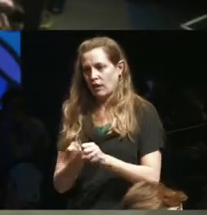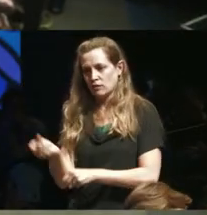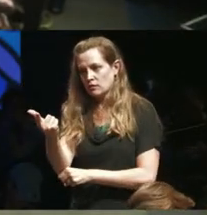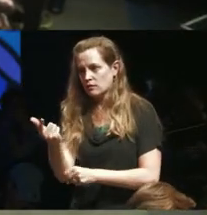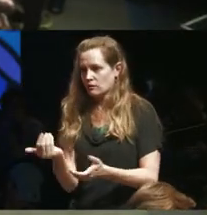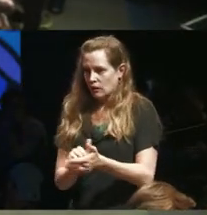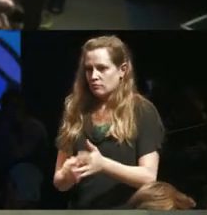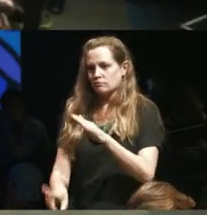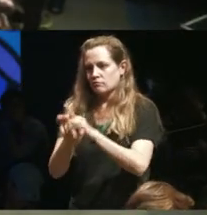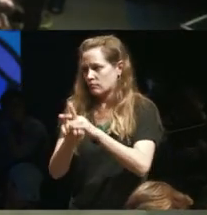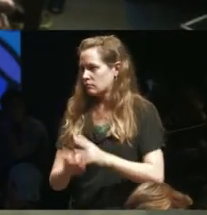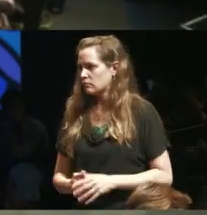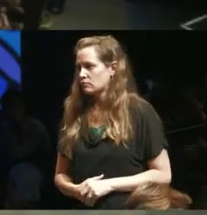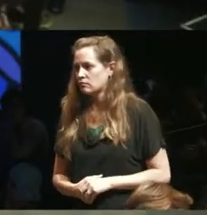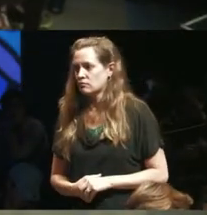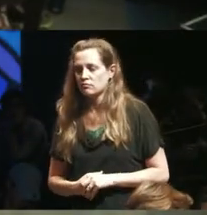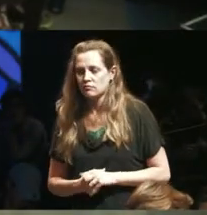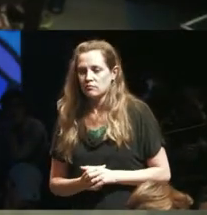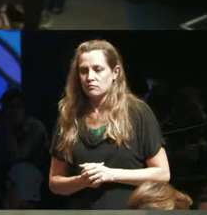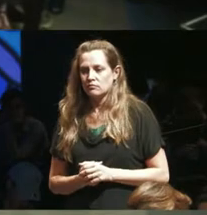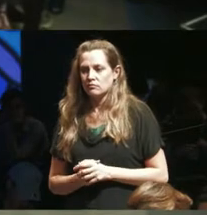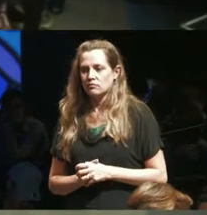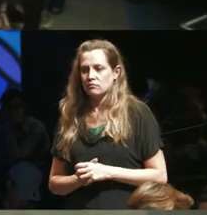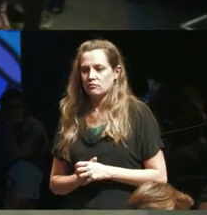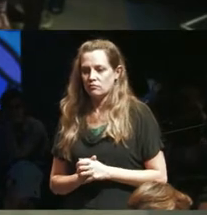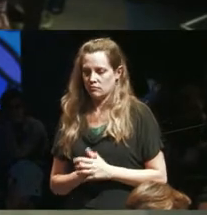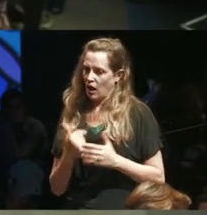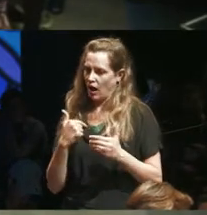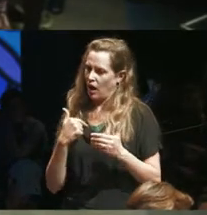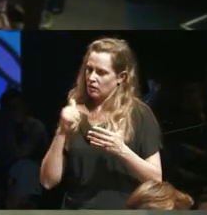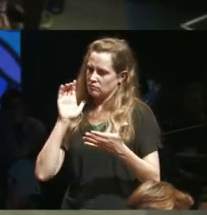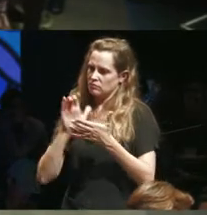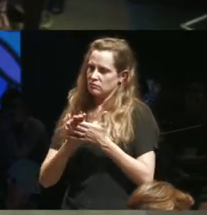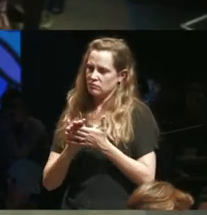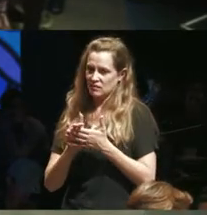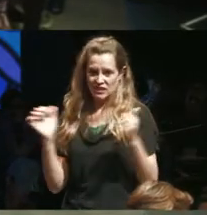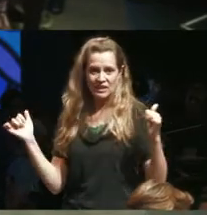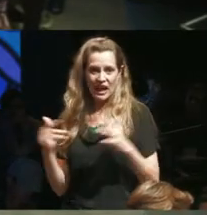believe will which will be relative result after this gathering and that is